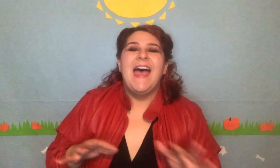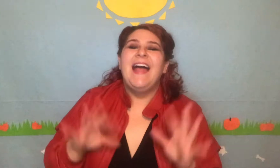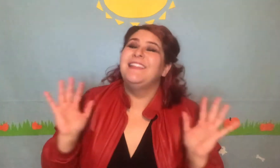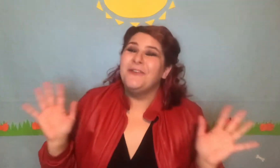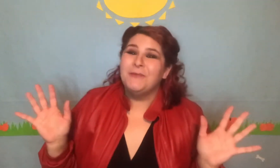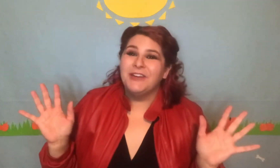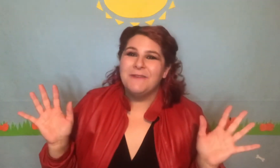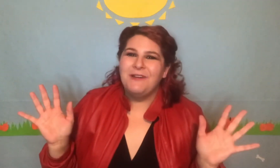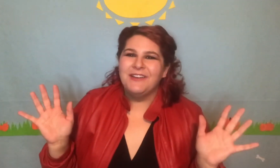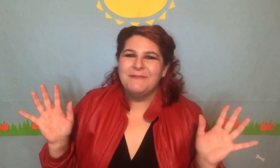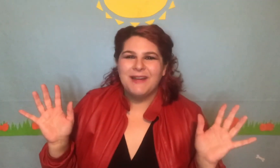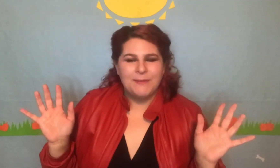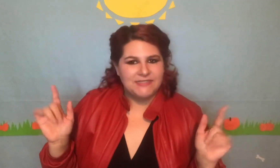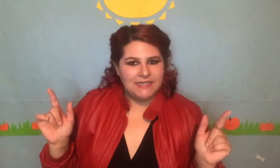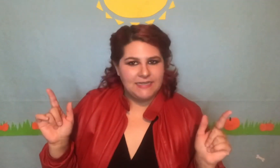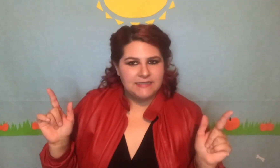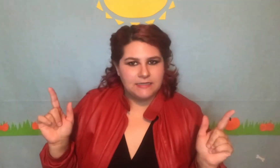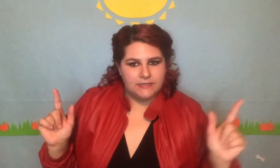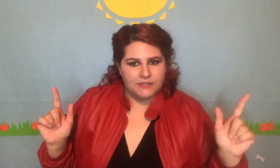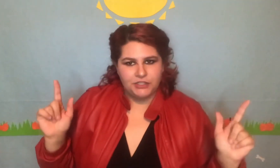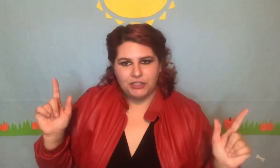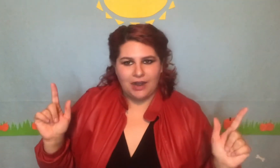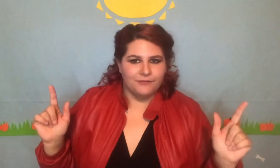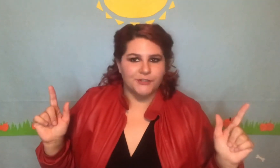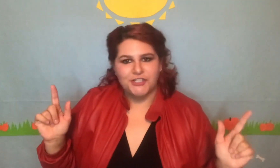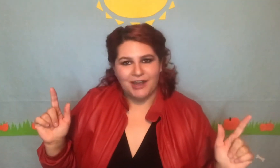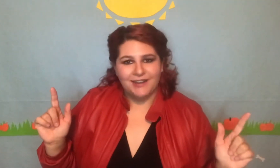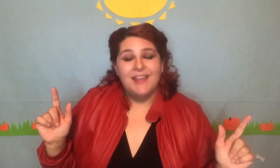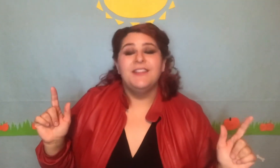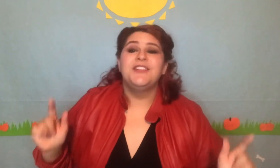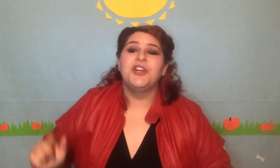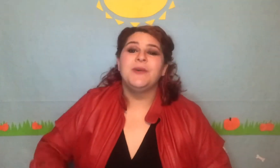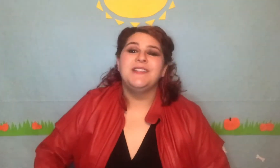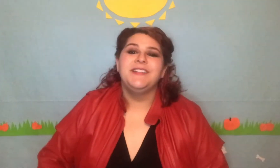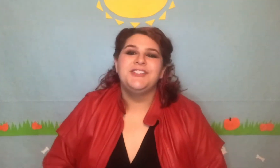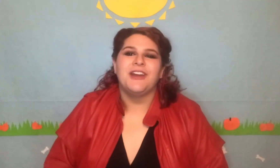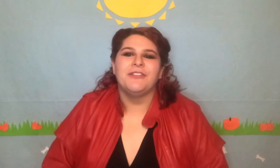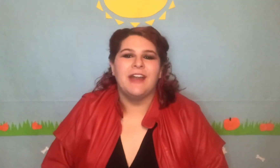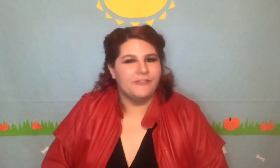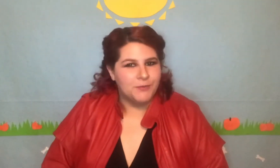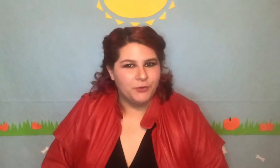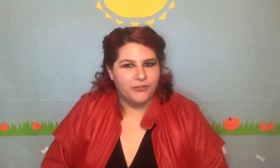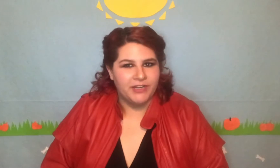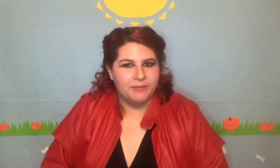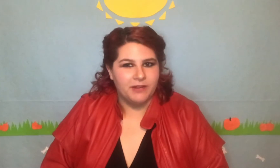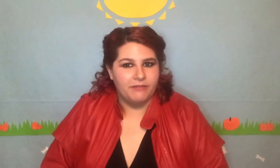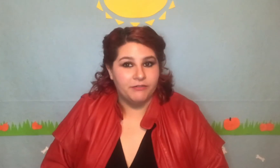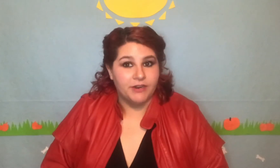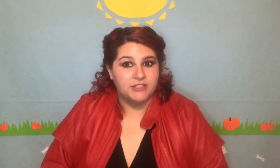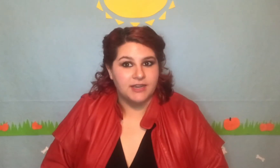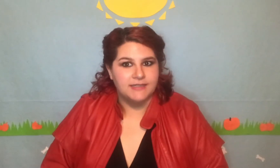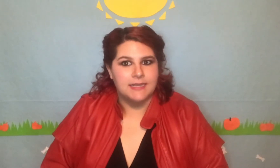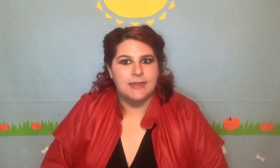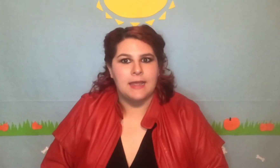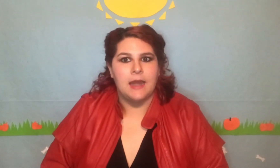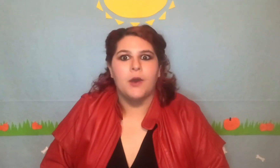Hello, good morning, and welcome. My name is Liz, and this is Shot for Shot! The show where I take a shot for every movie in a beloved franchise and then